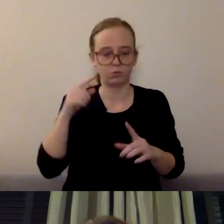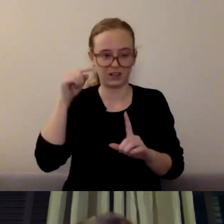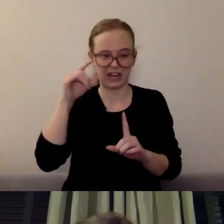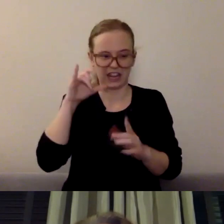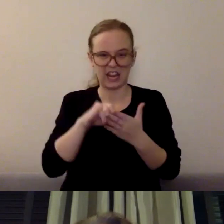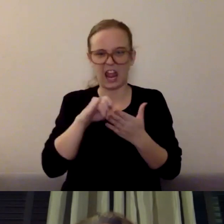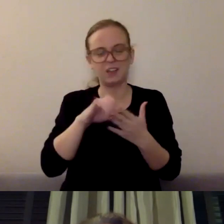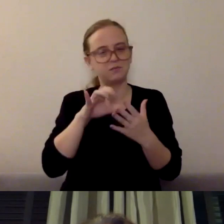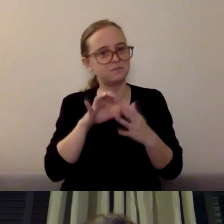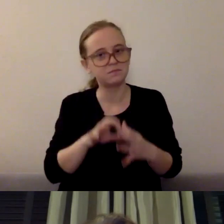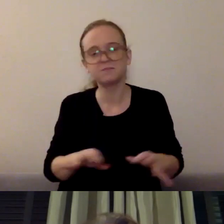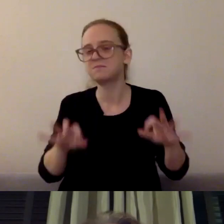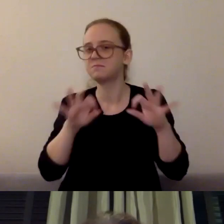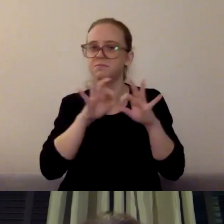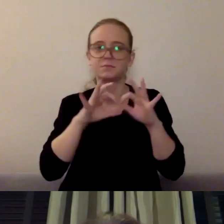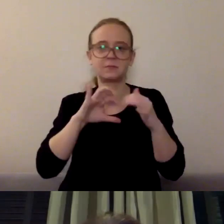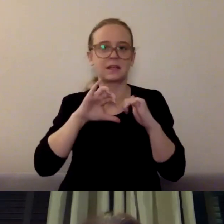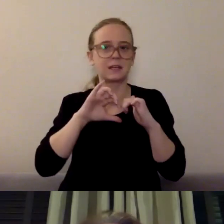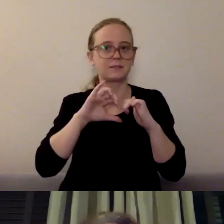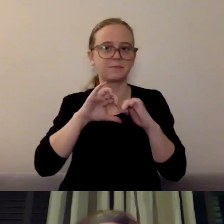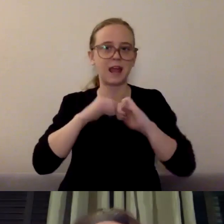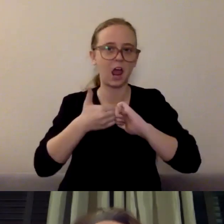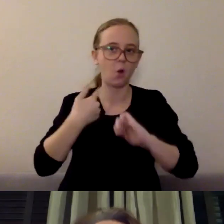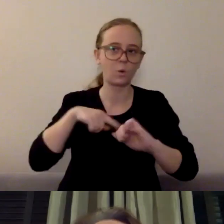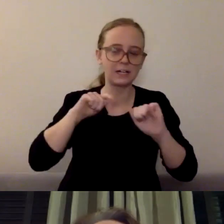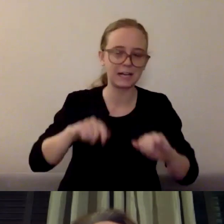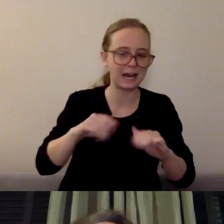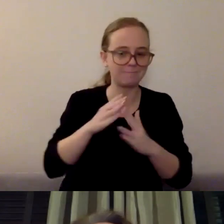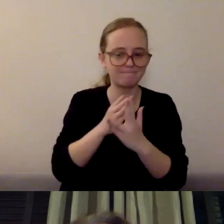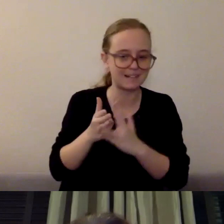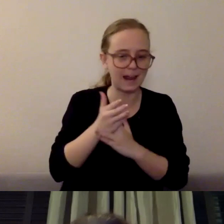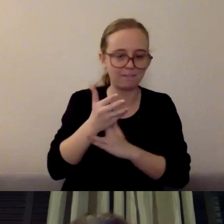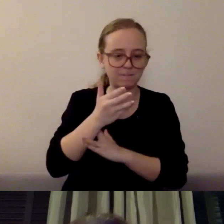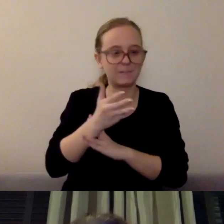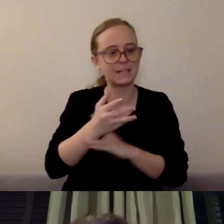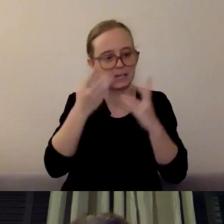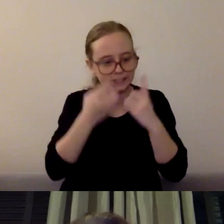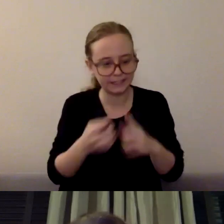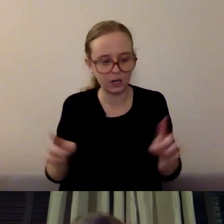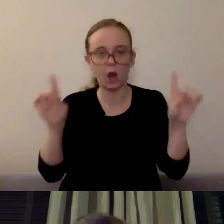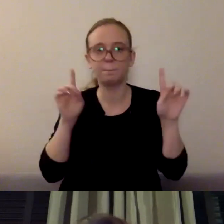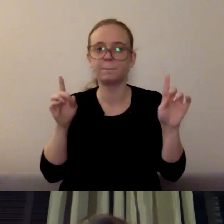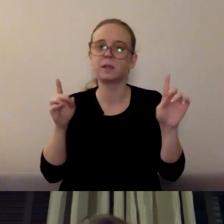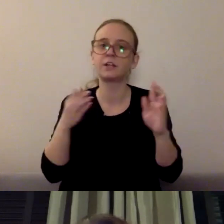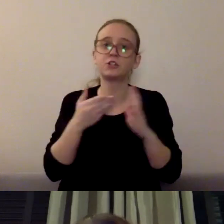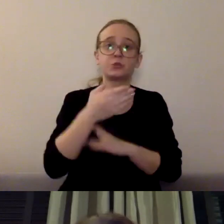And so the more that we can focus on building resilience in ourselves and the more that we can help our youth in our community